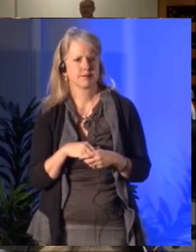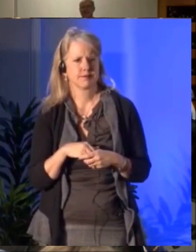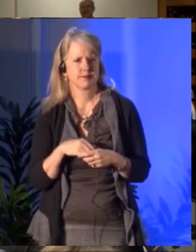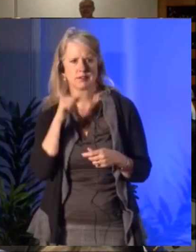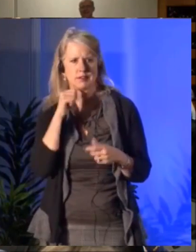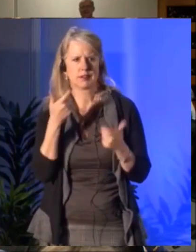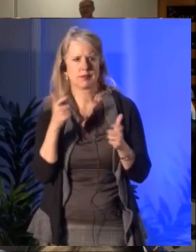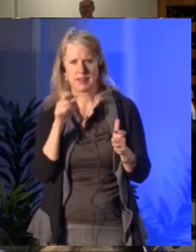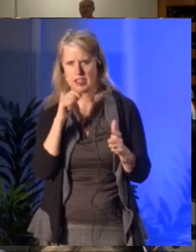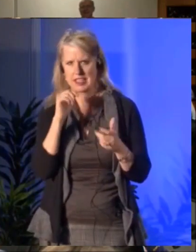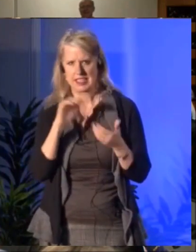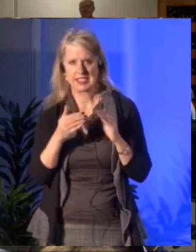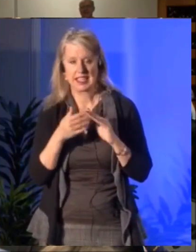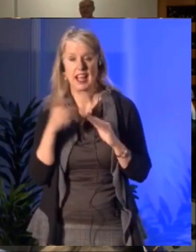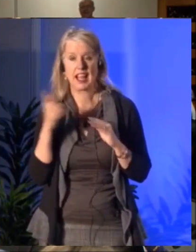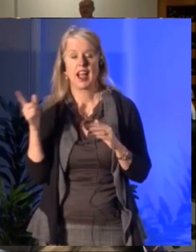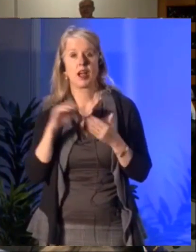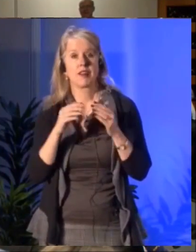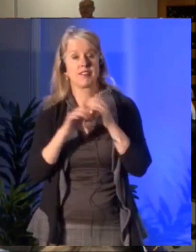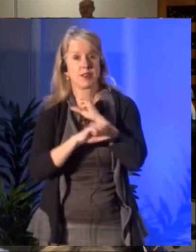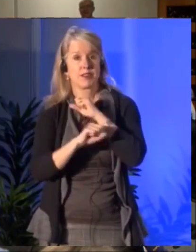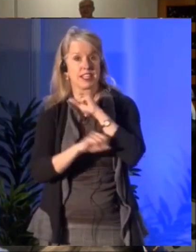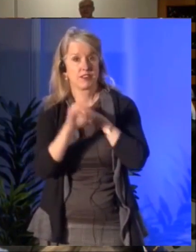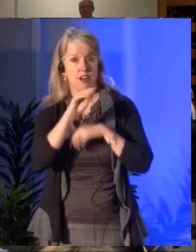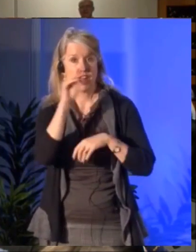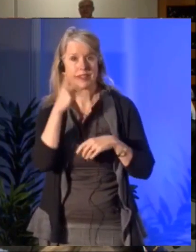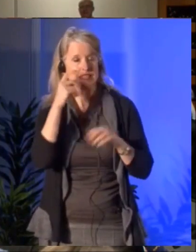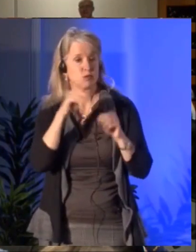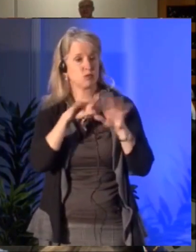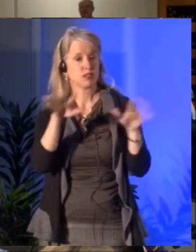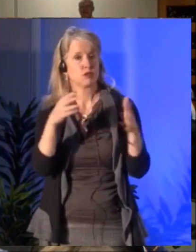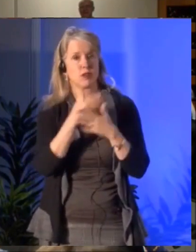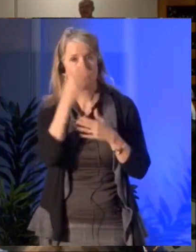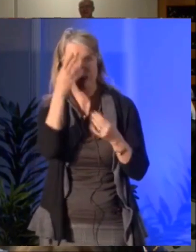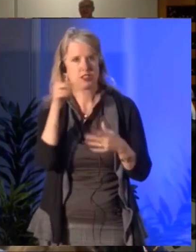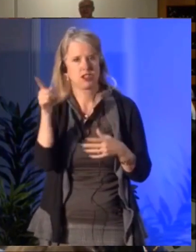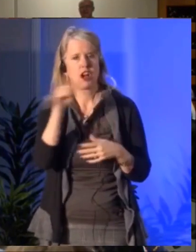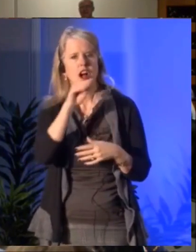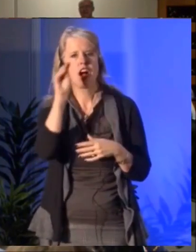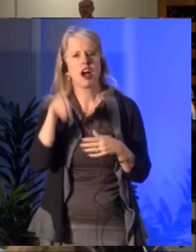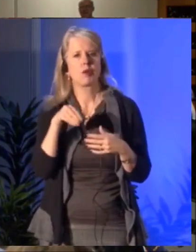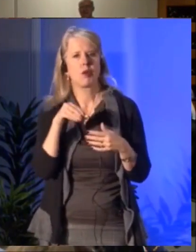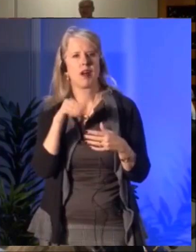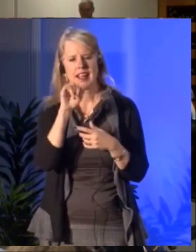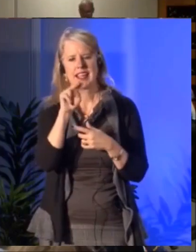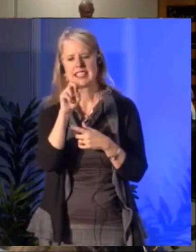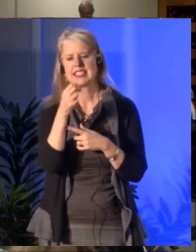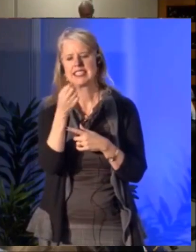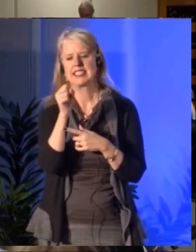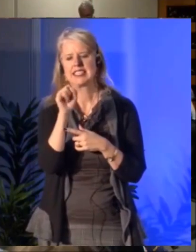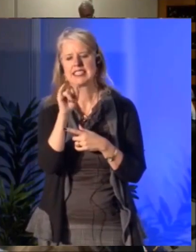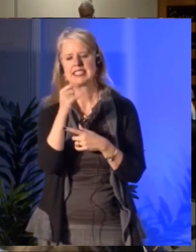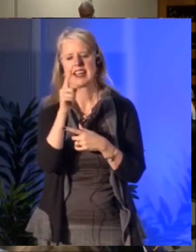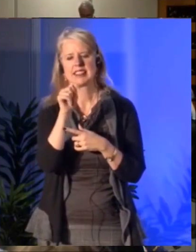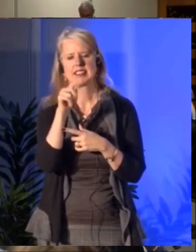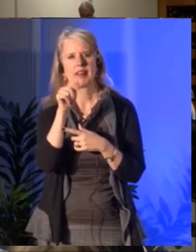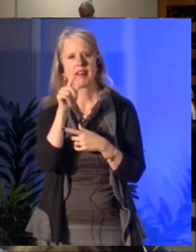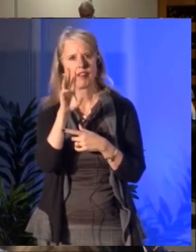Like to congratulate for the work you are doing. The Canada Council has done some extraordinary work. Your initiatives are fantastic as well.